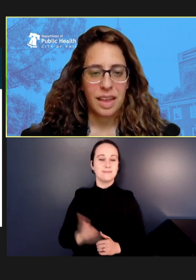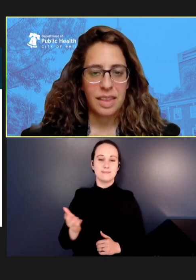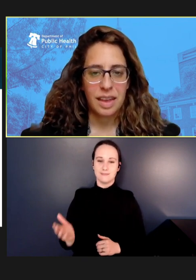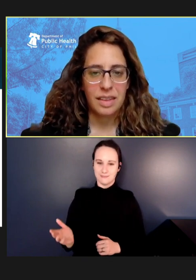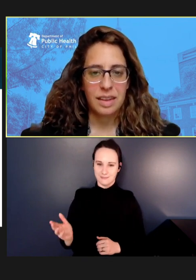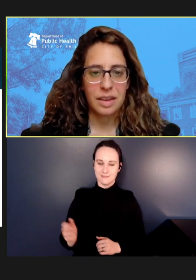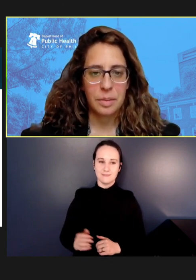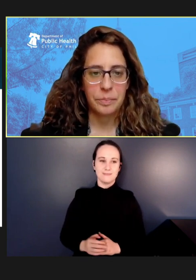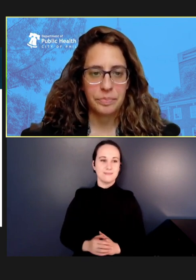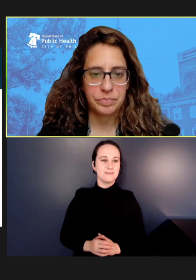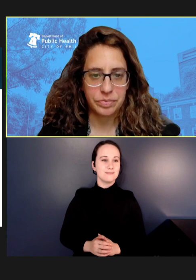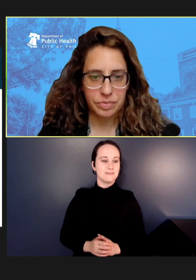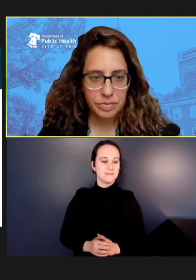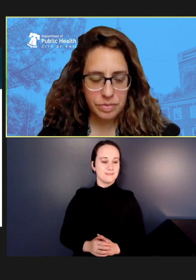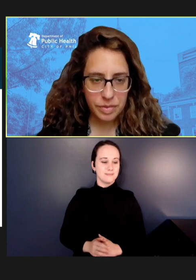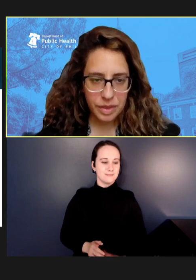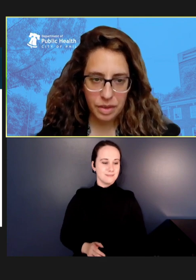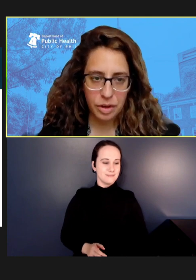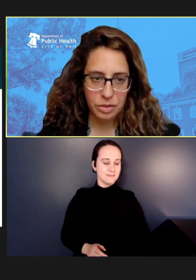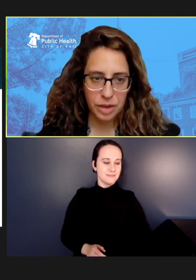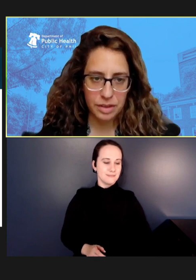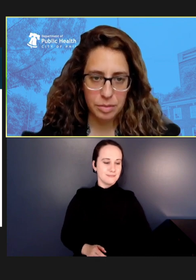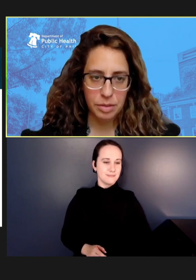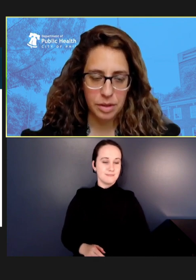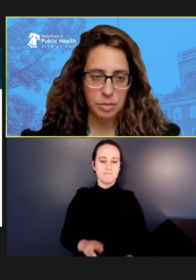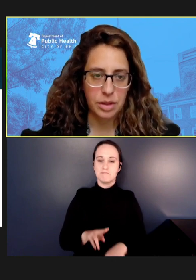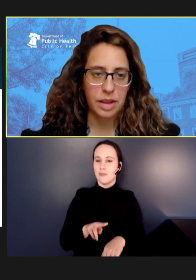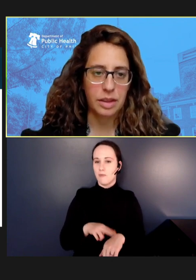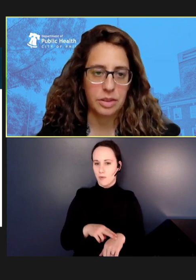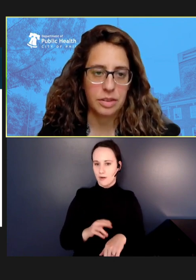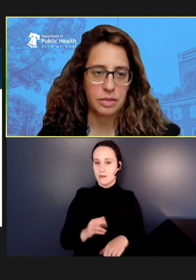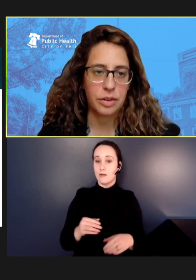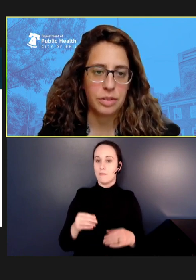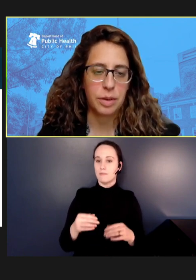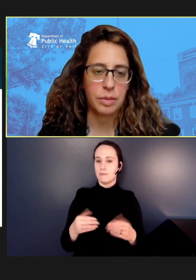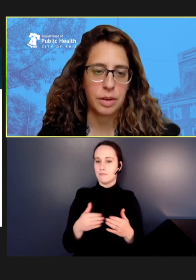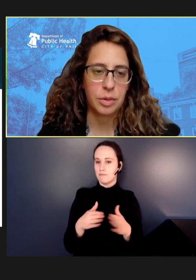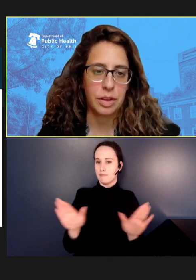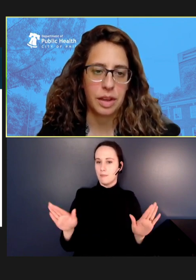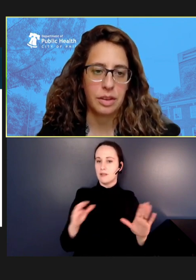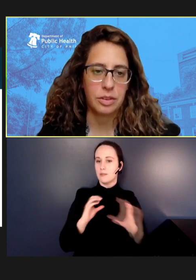And then, of course, we had some public communications. Our first public communication